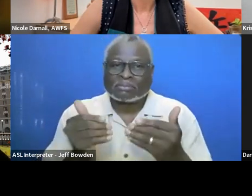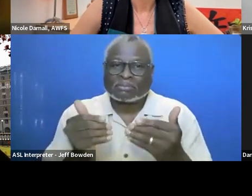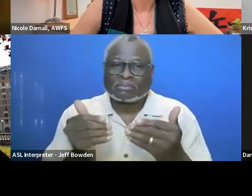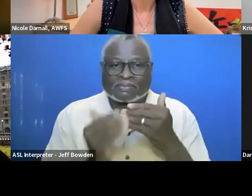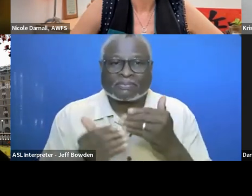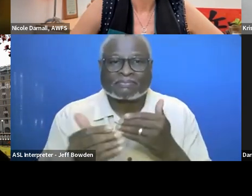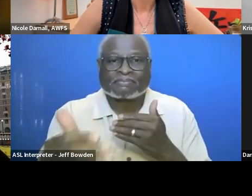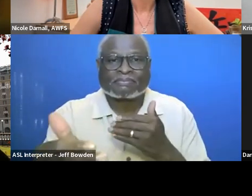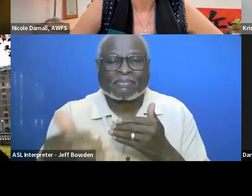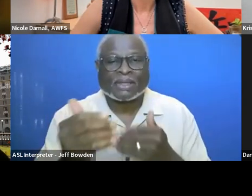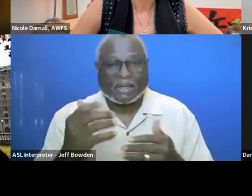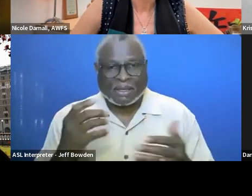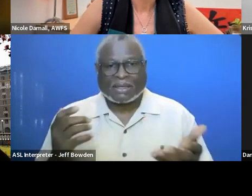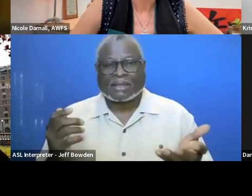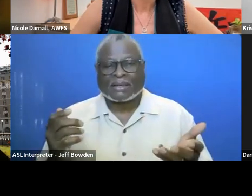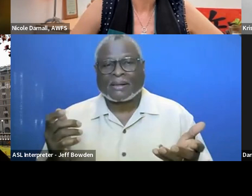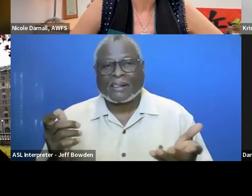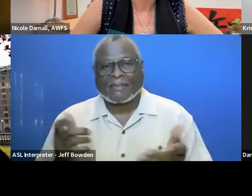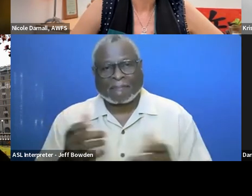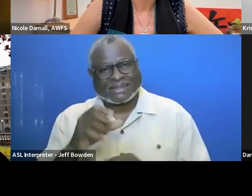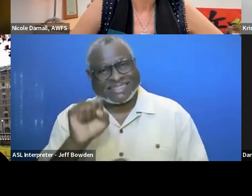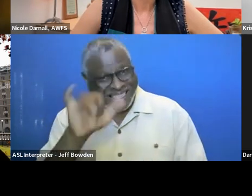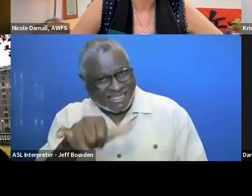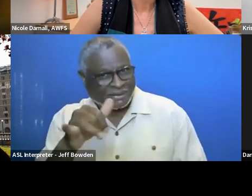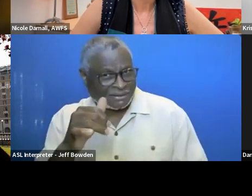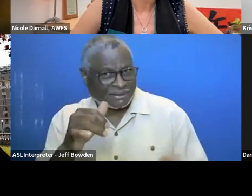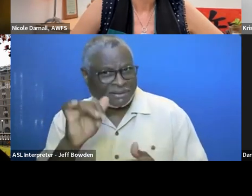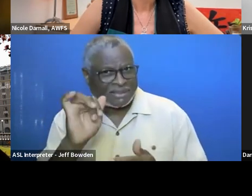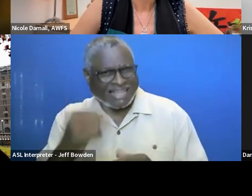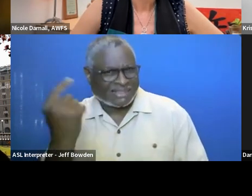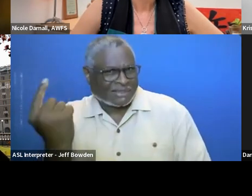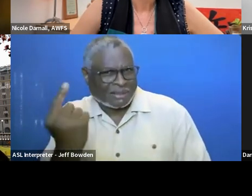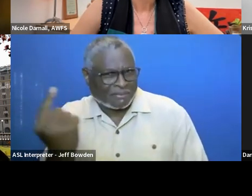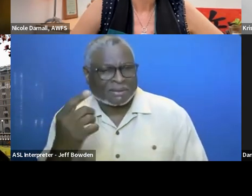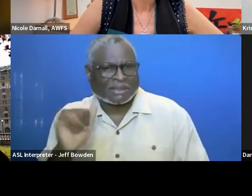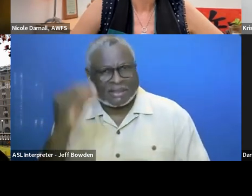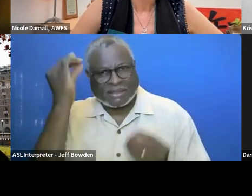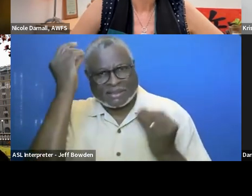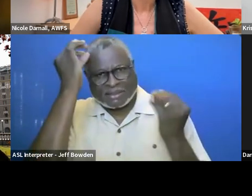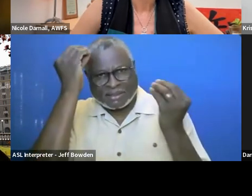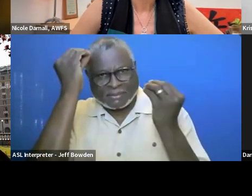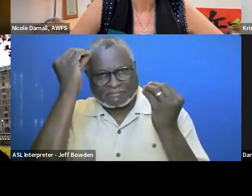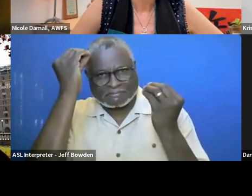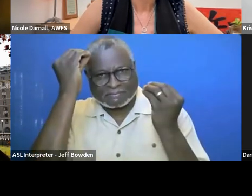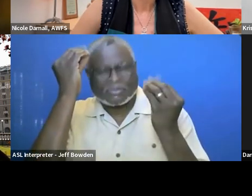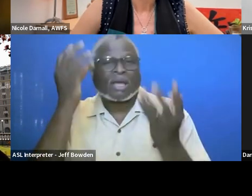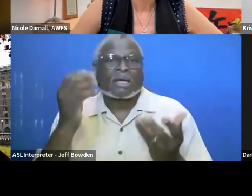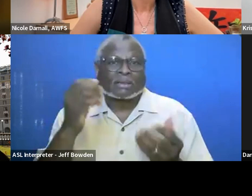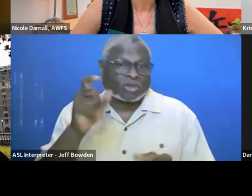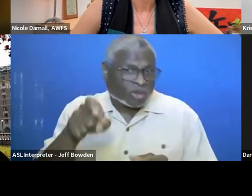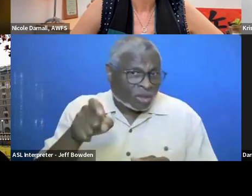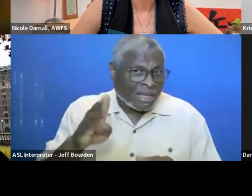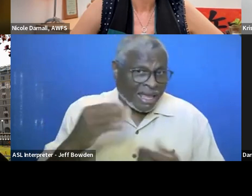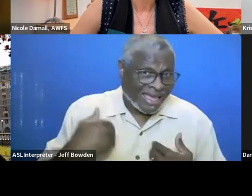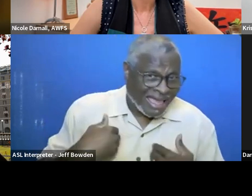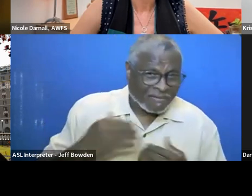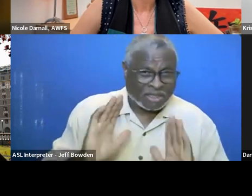So that is something to think about like should there be a small business review